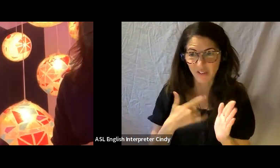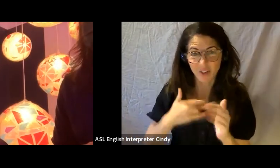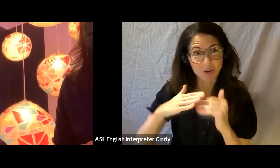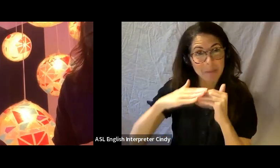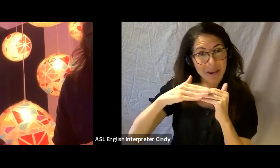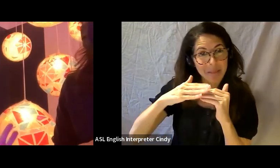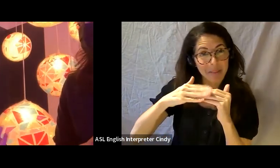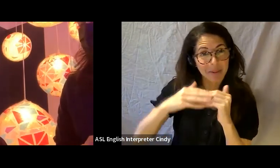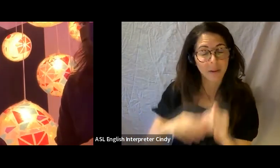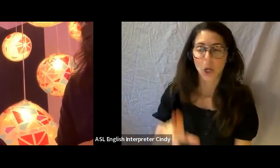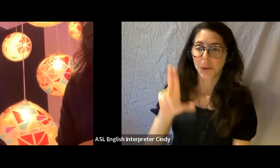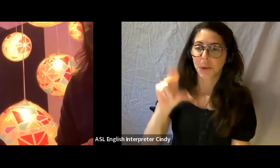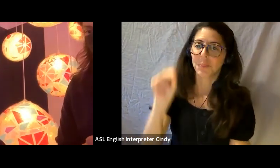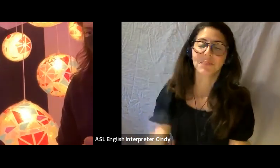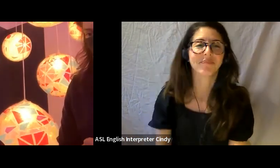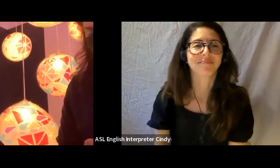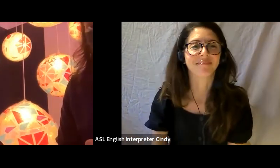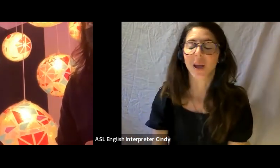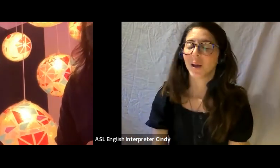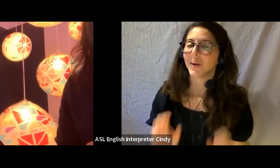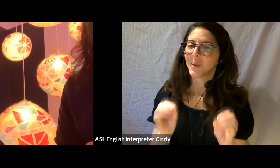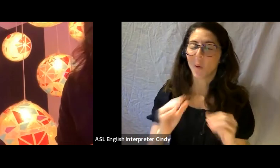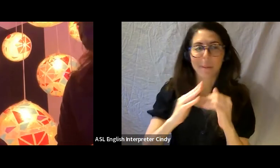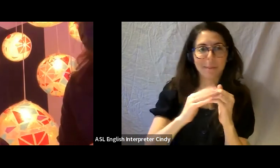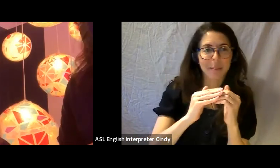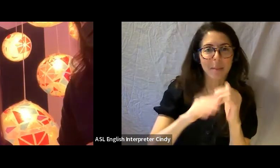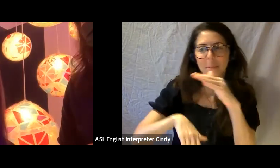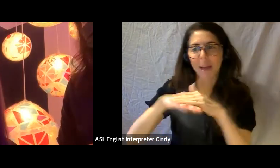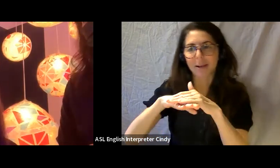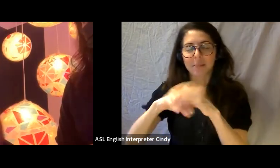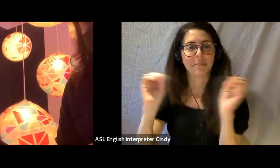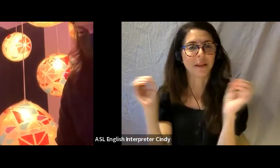No, no minimum amount of pieces either